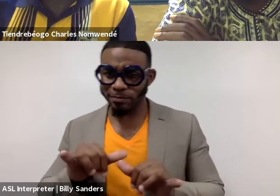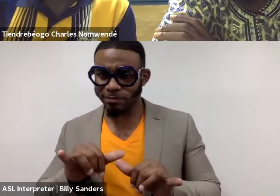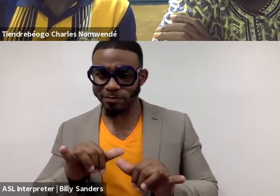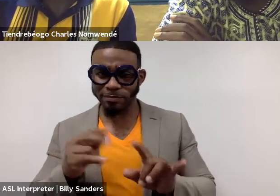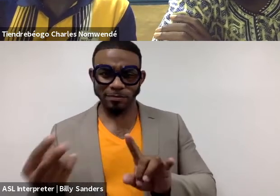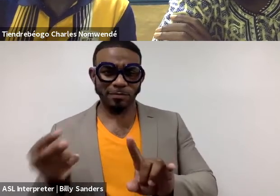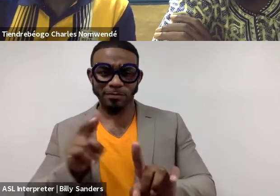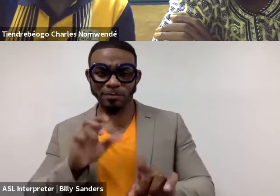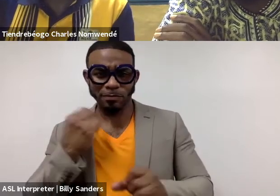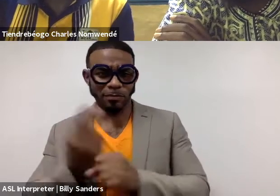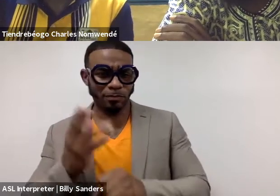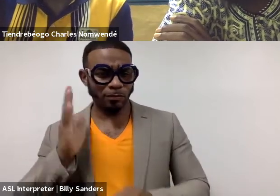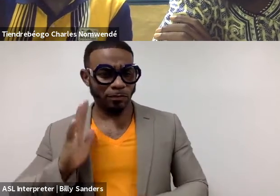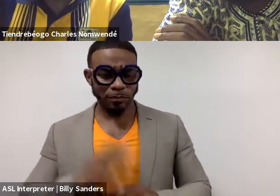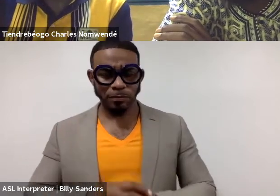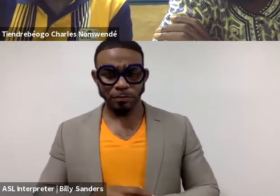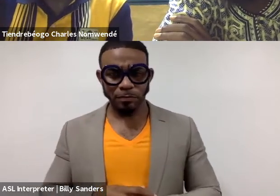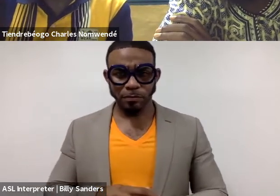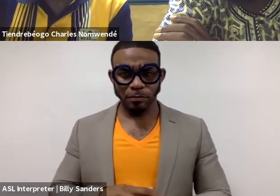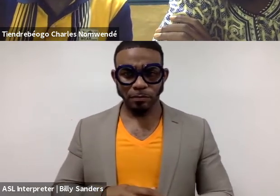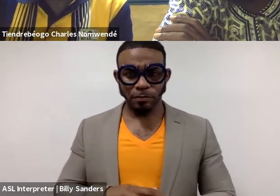(Charles speaks French)